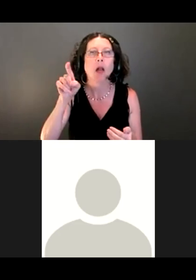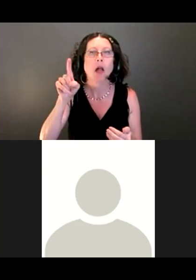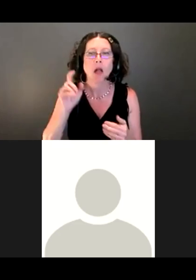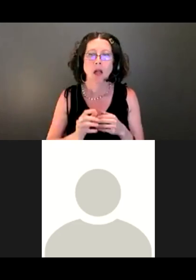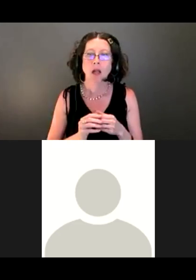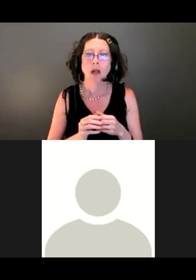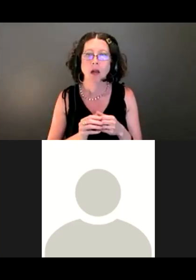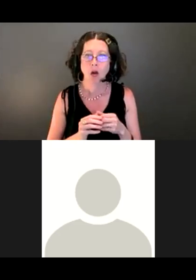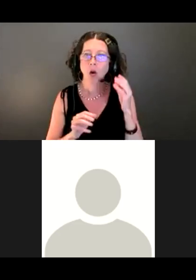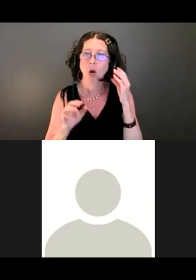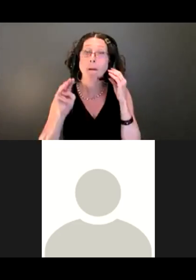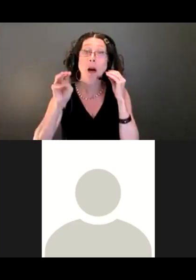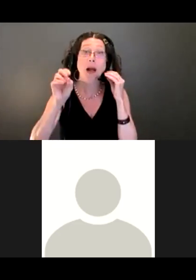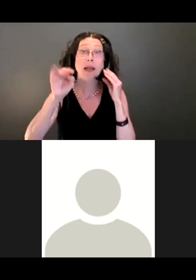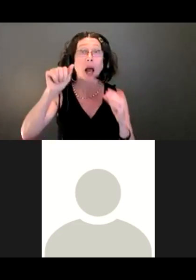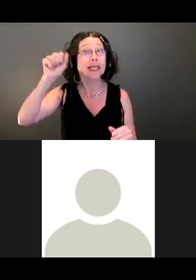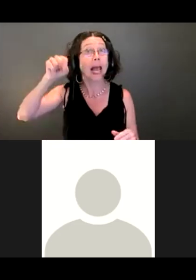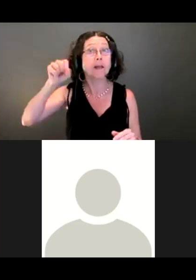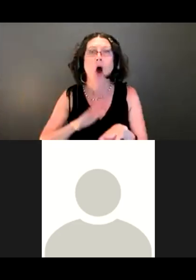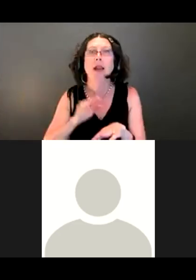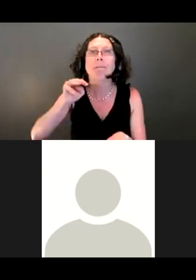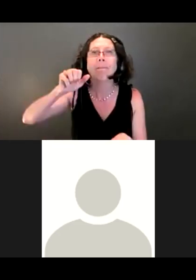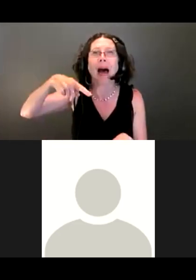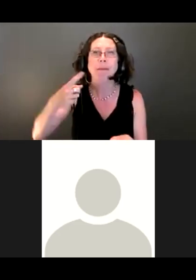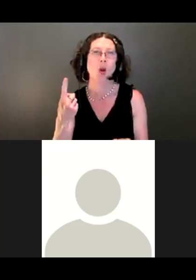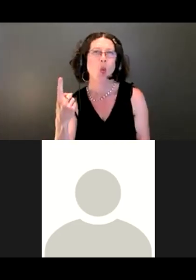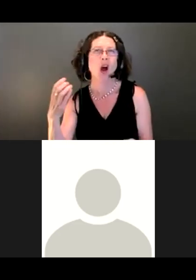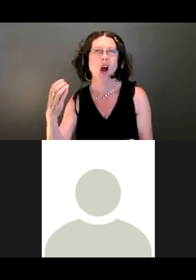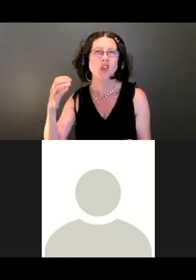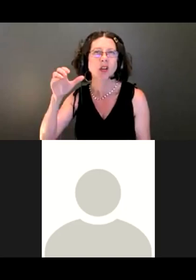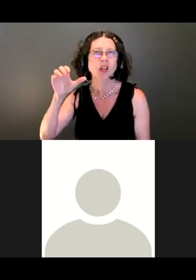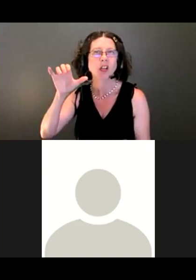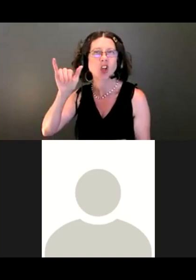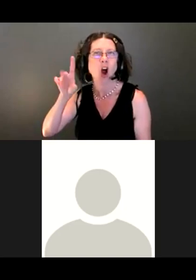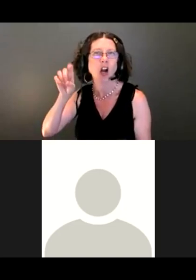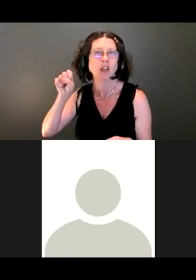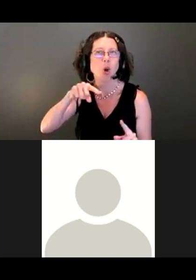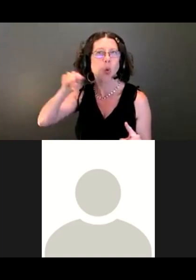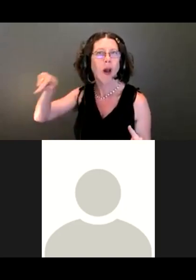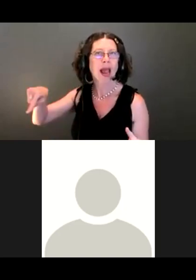d drive, if you're familiar with that one. It's probably 100 yards up from Coal Creek Parkway.